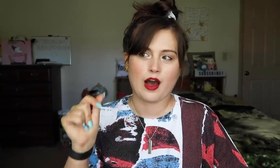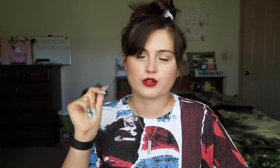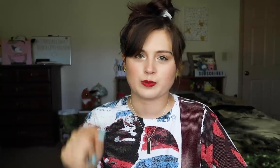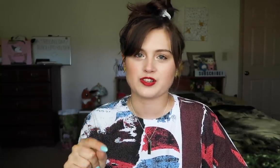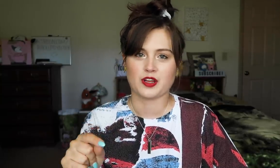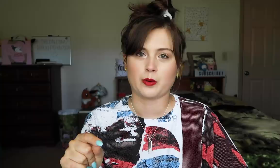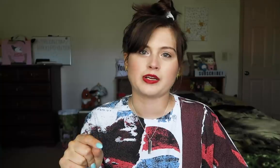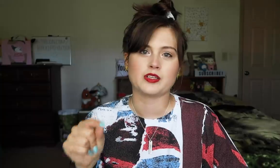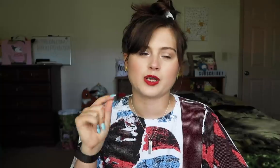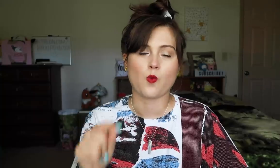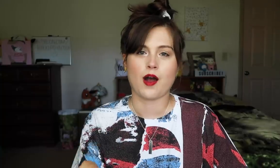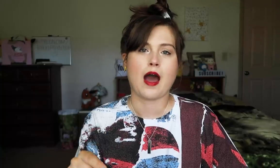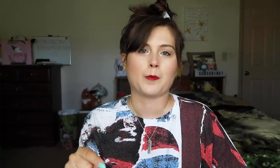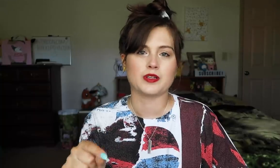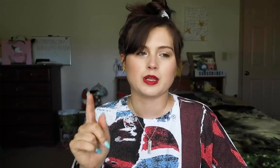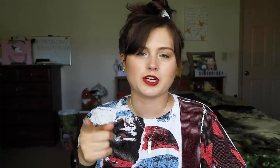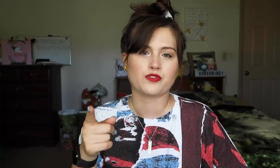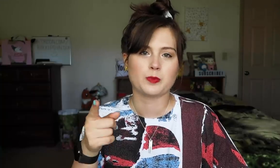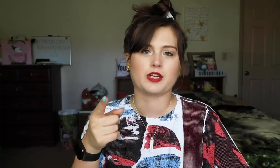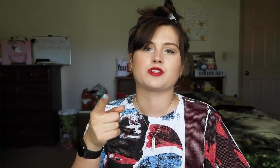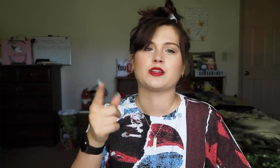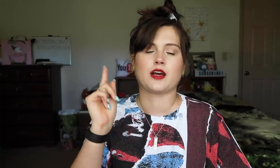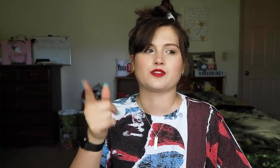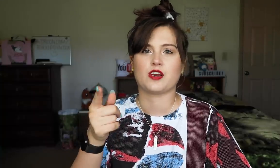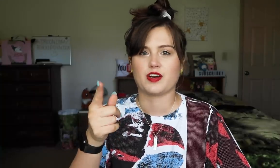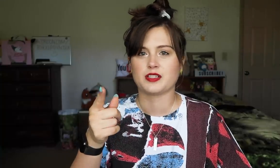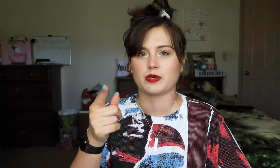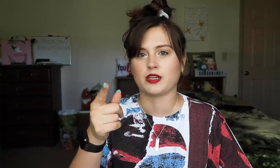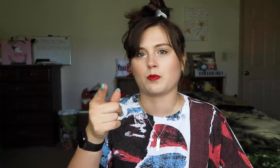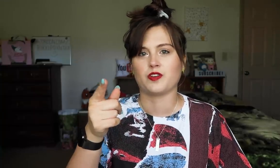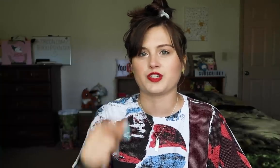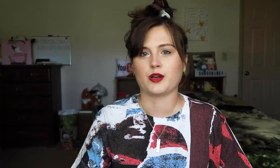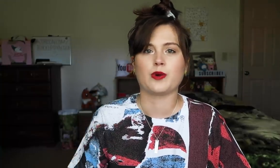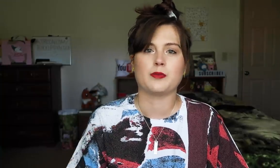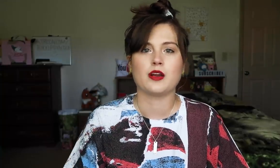how speech therapy is and what happened. Let me know if you'd be interested in that and I'll try to find somebody to come on the channel with me.